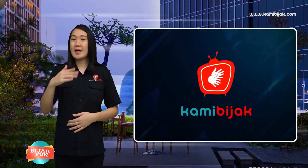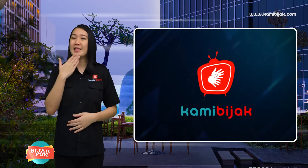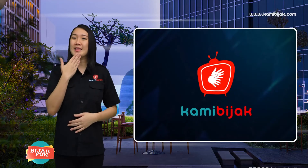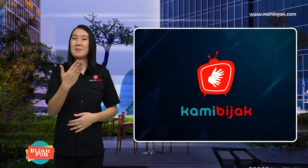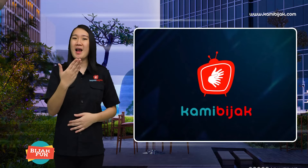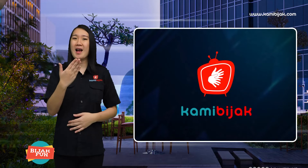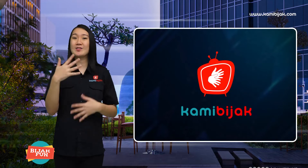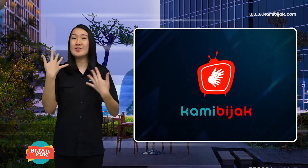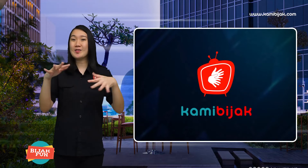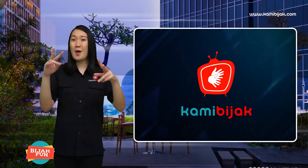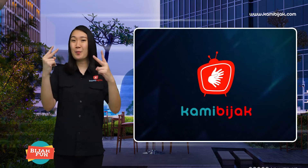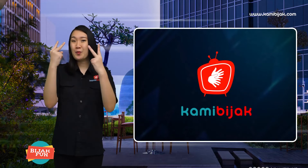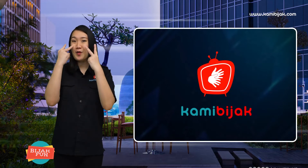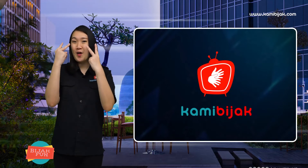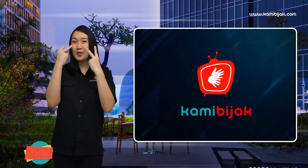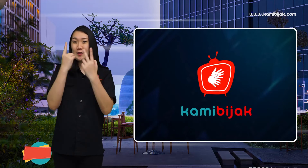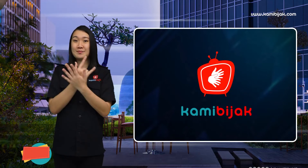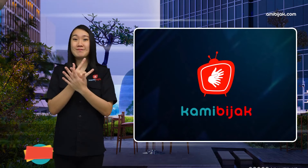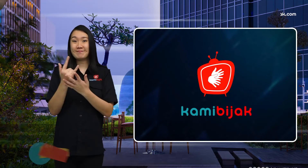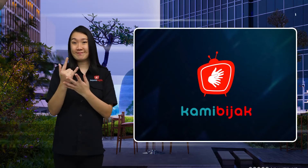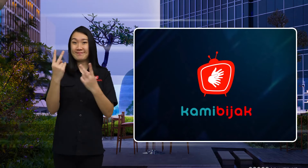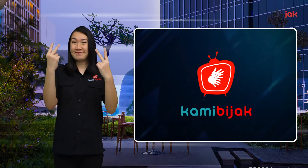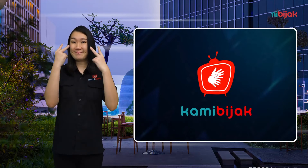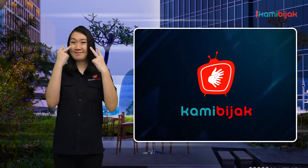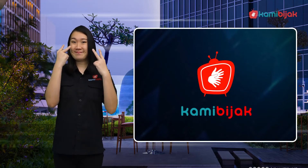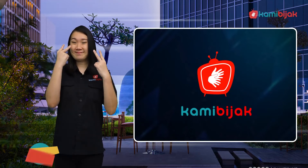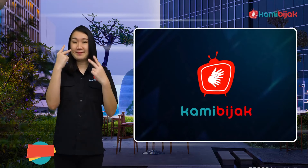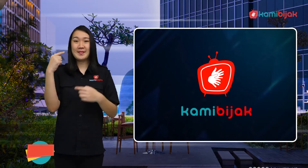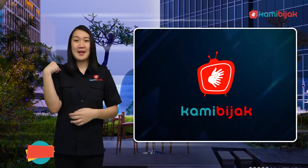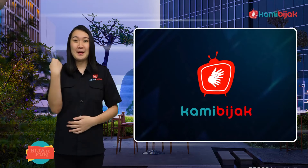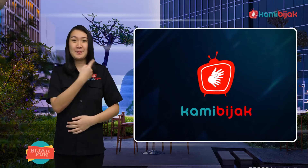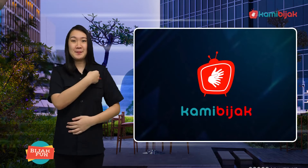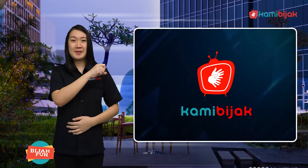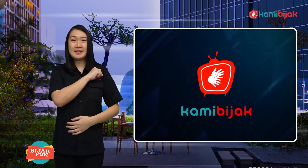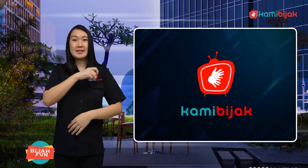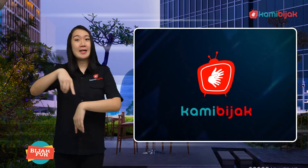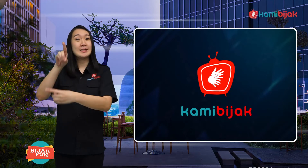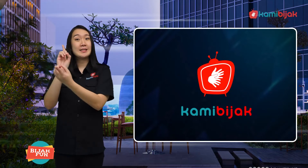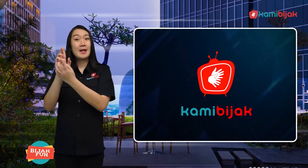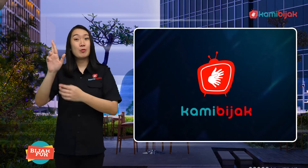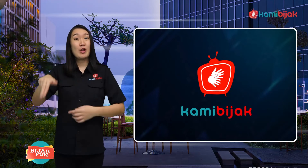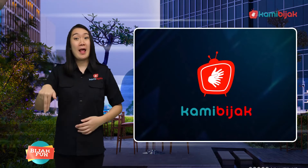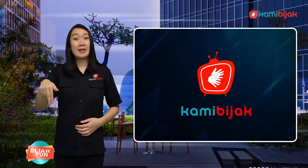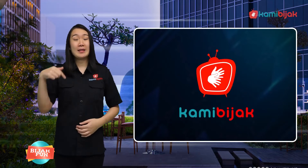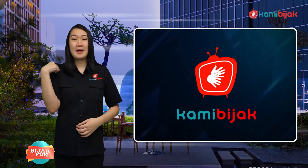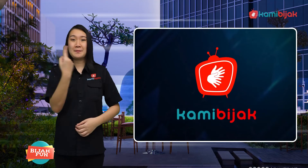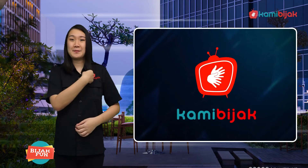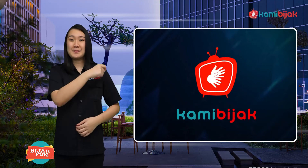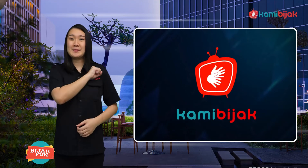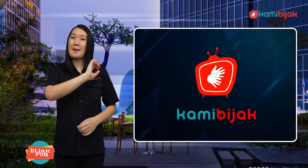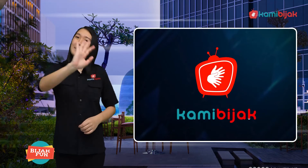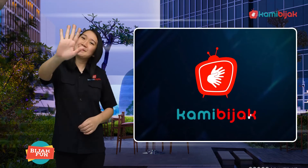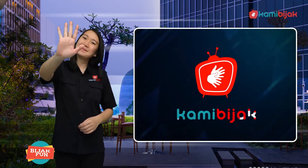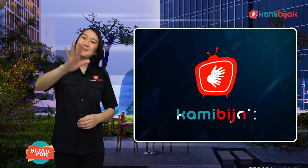Thank you for watching, keep following our information. See you again at KamiBijak.